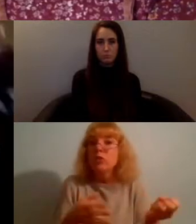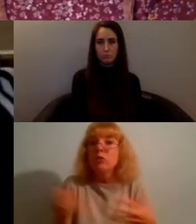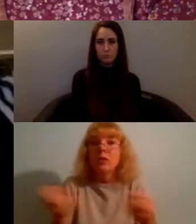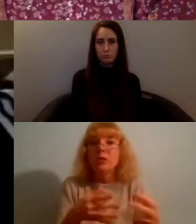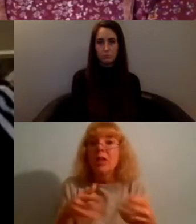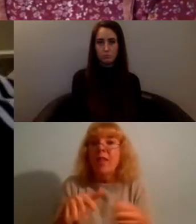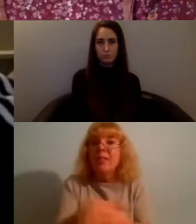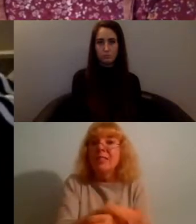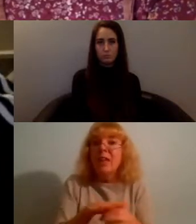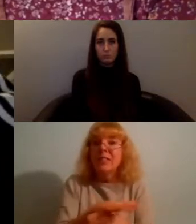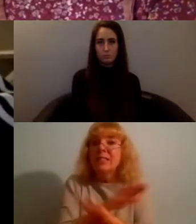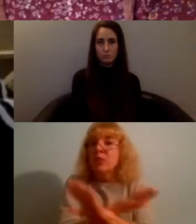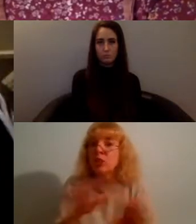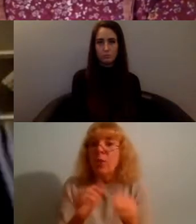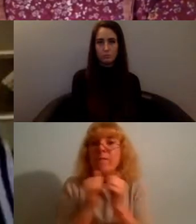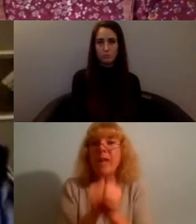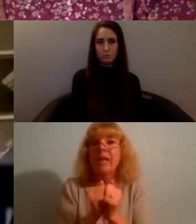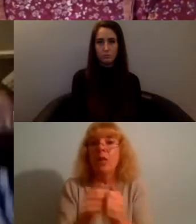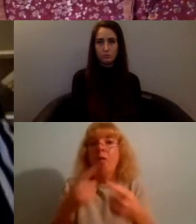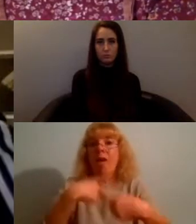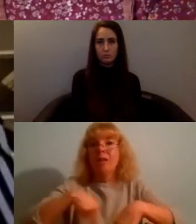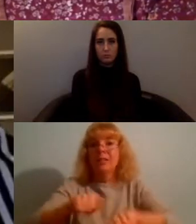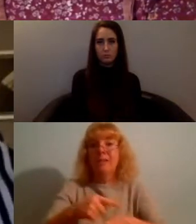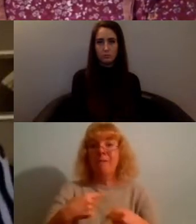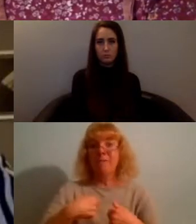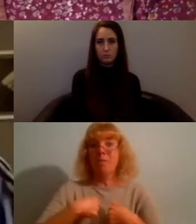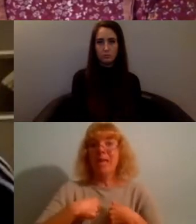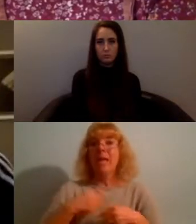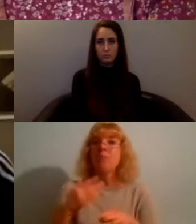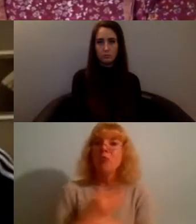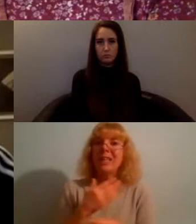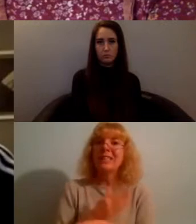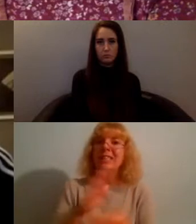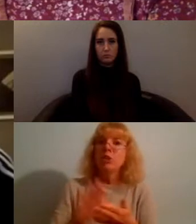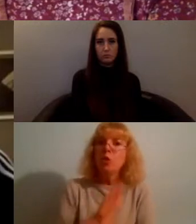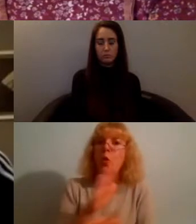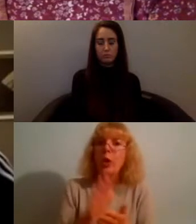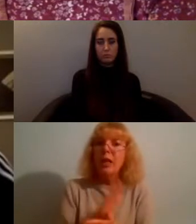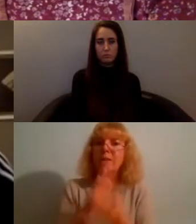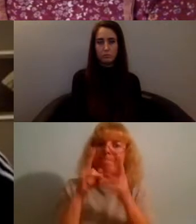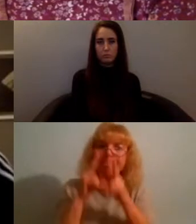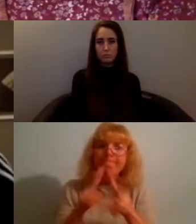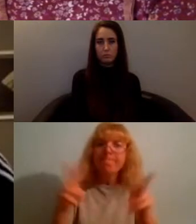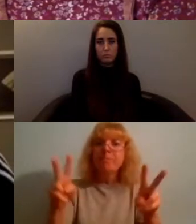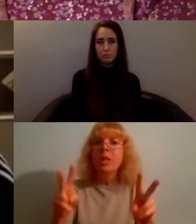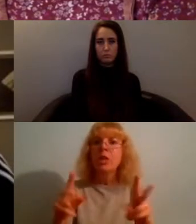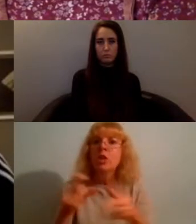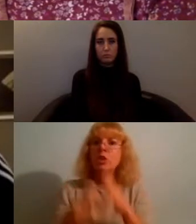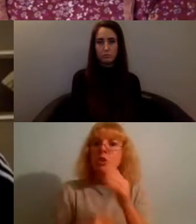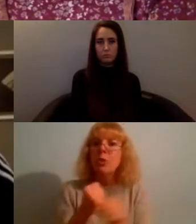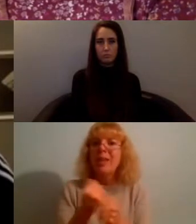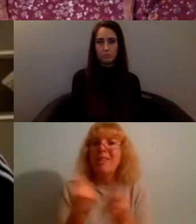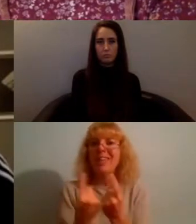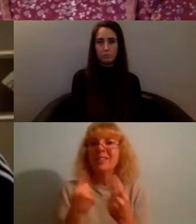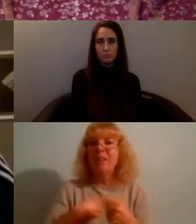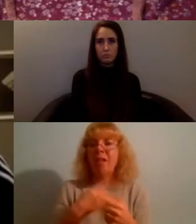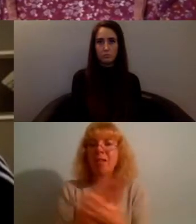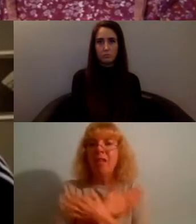value us and so for me practicing joy visibly doing the things that I love and almost sort